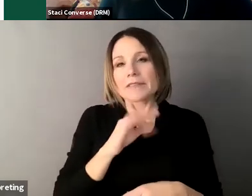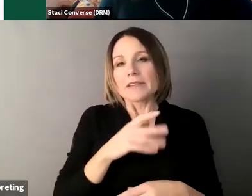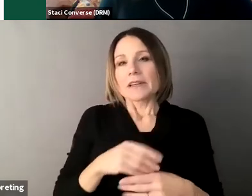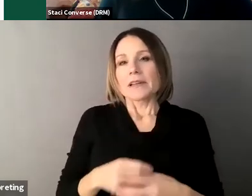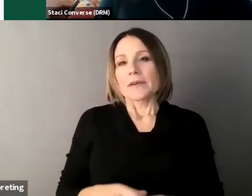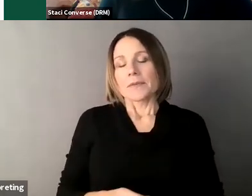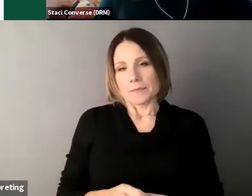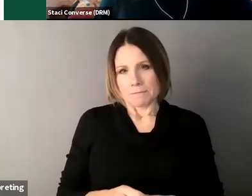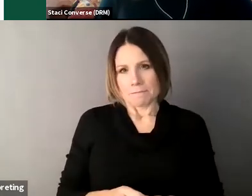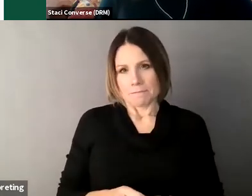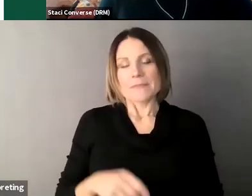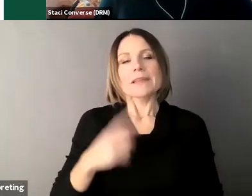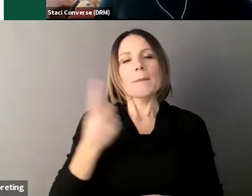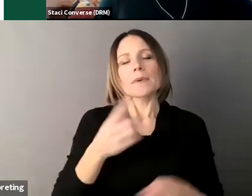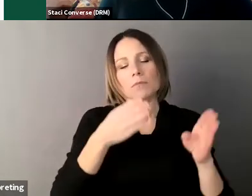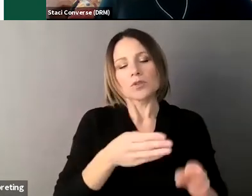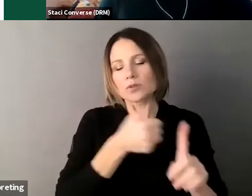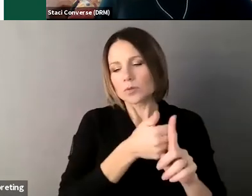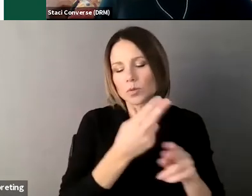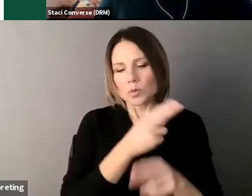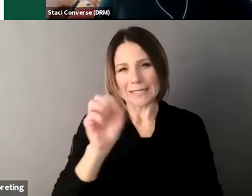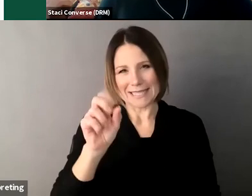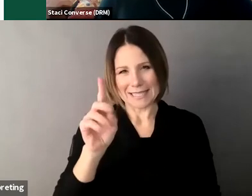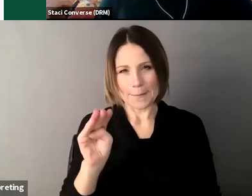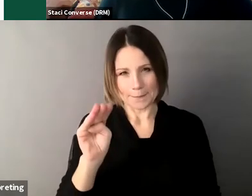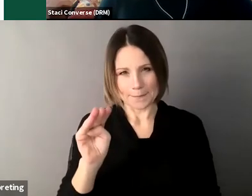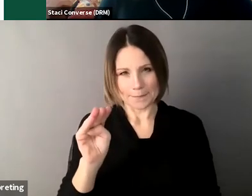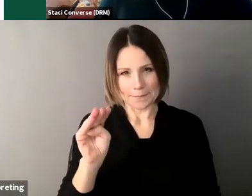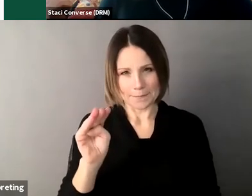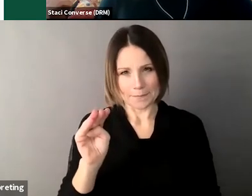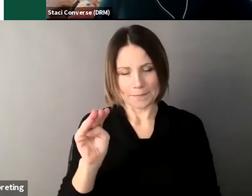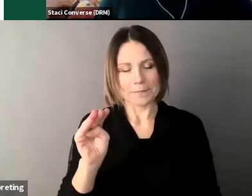using supportive decision-making would the person that's using supportive decision-making sign or